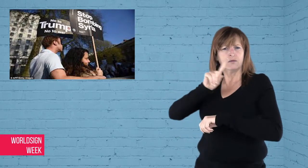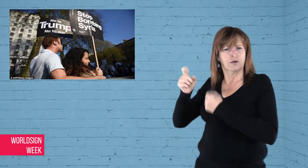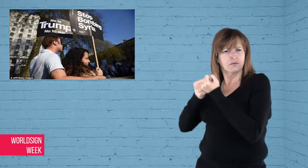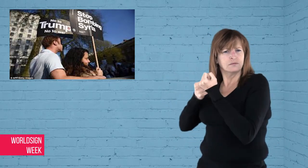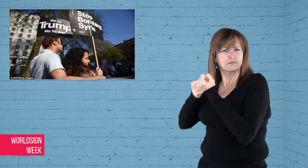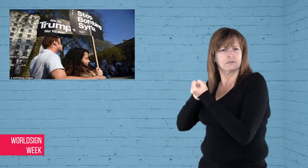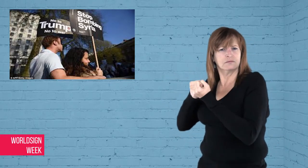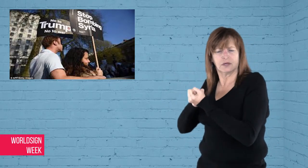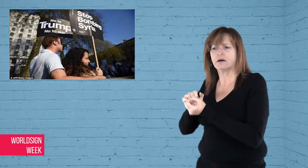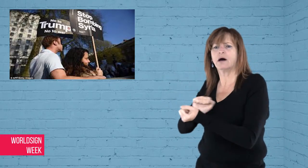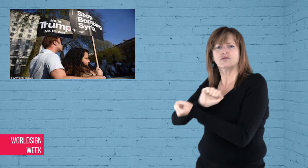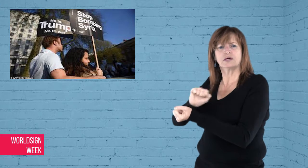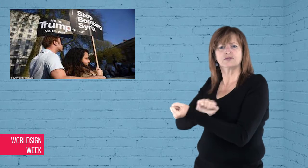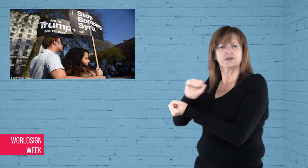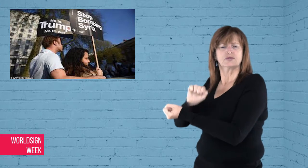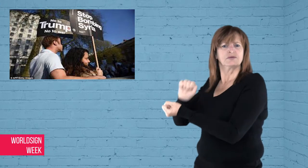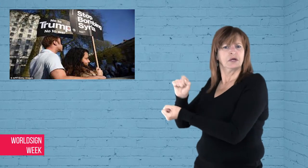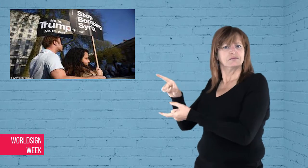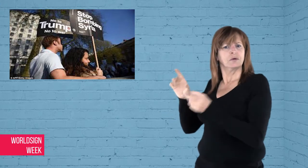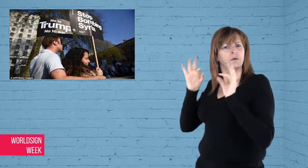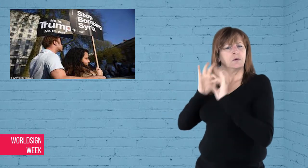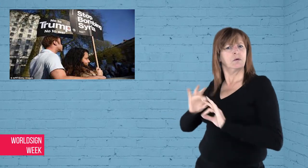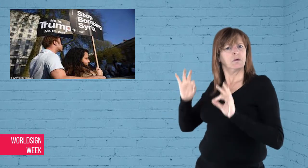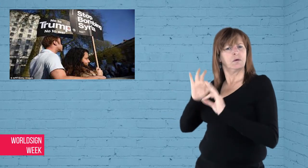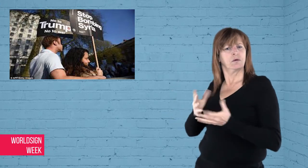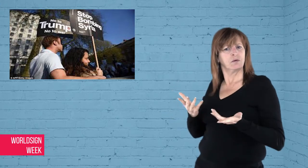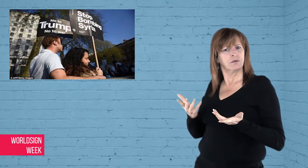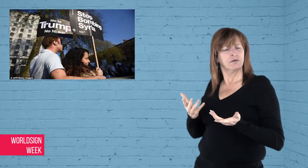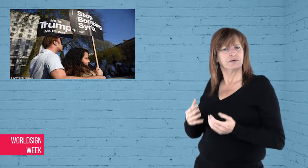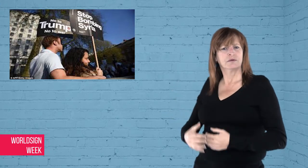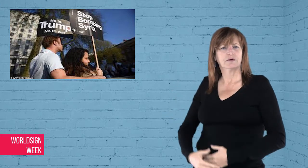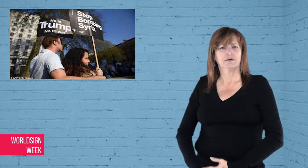protesters were arrested.